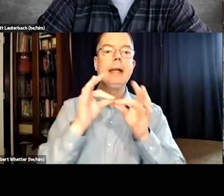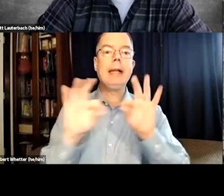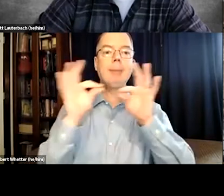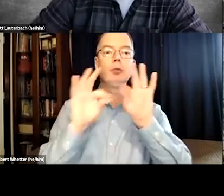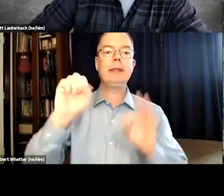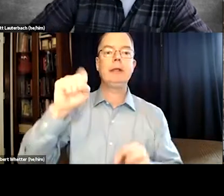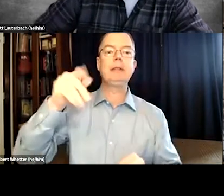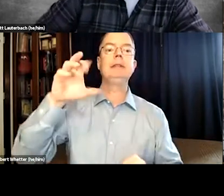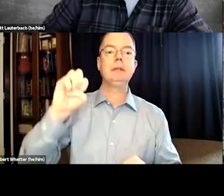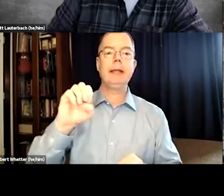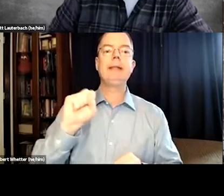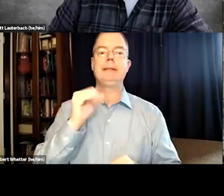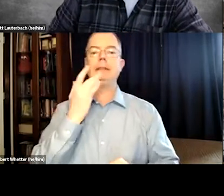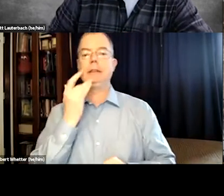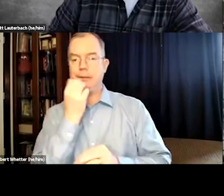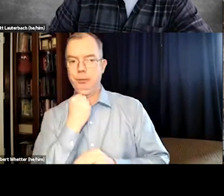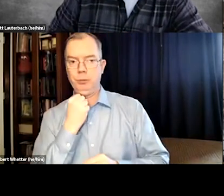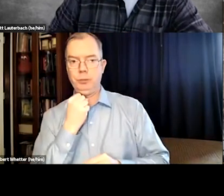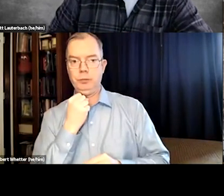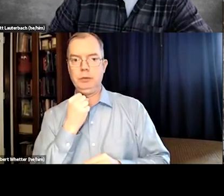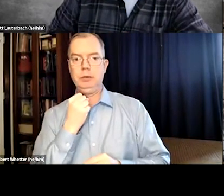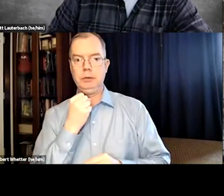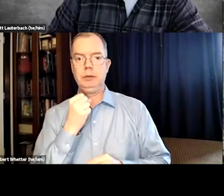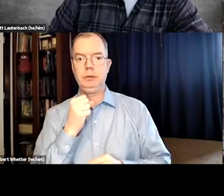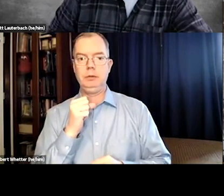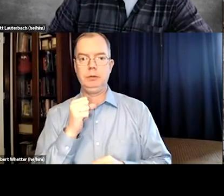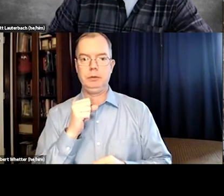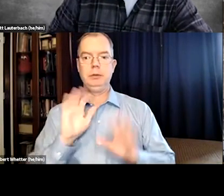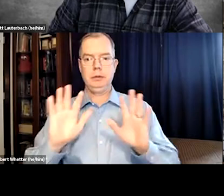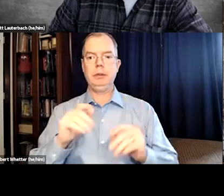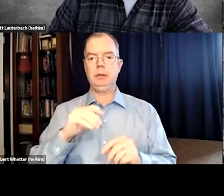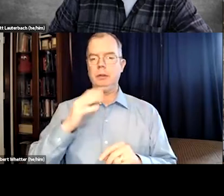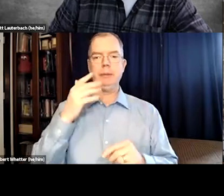Captioning space is also precious.